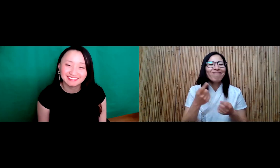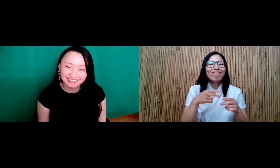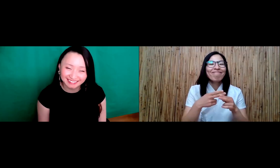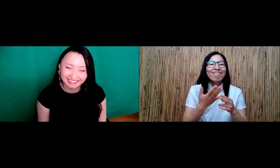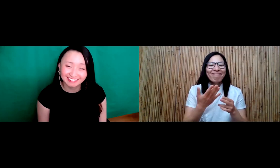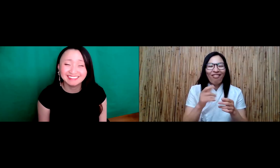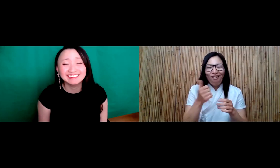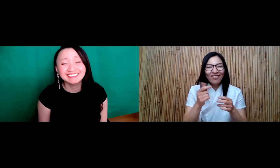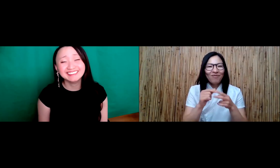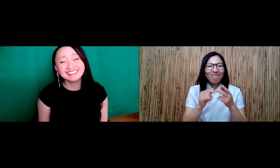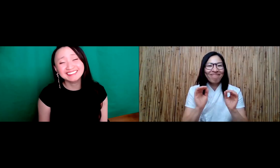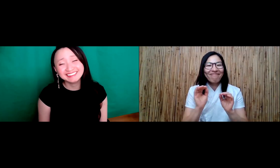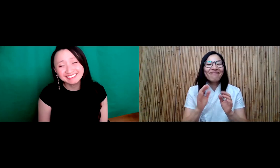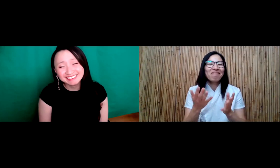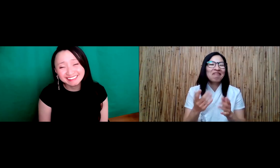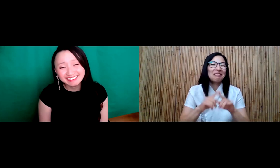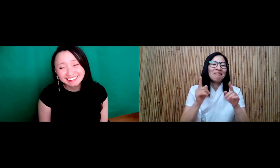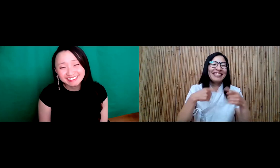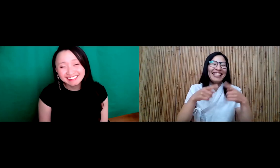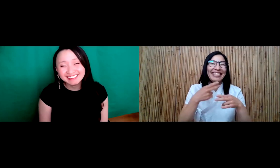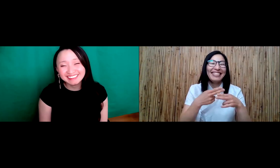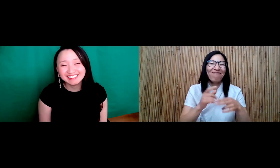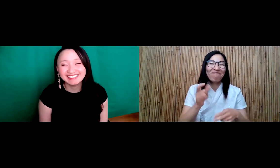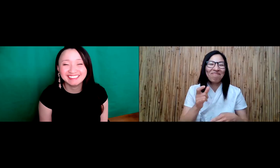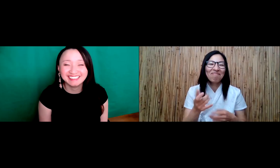into my brother, but instead of the thumb she has the pinky out.